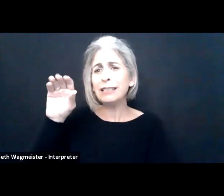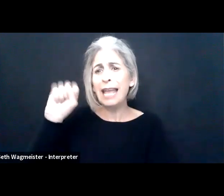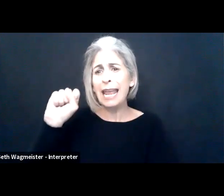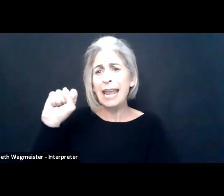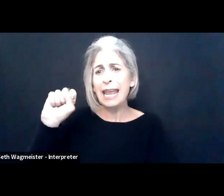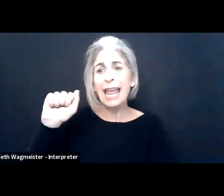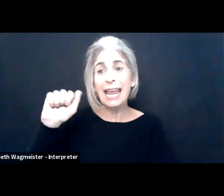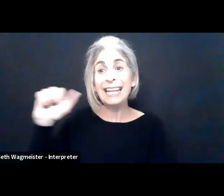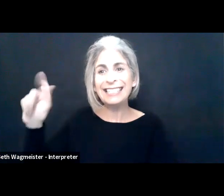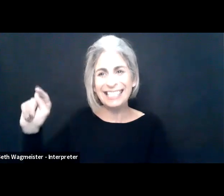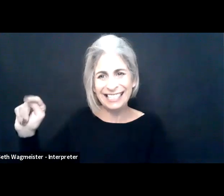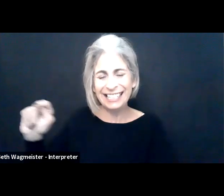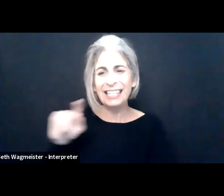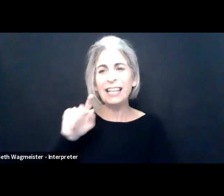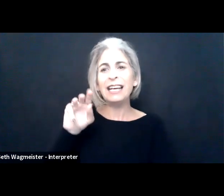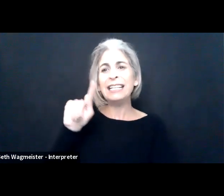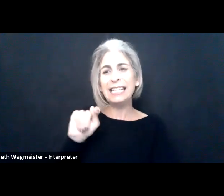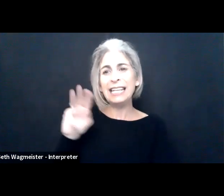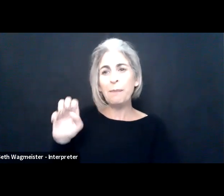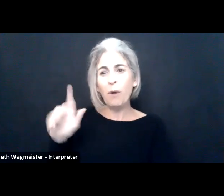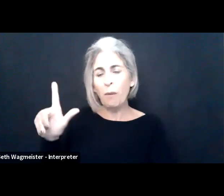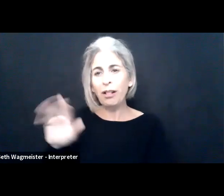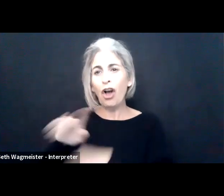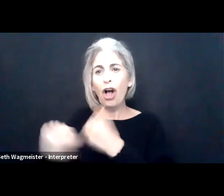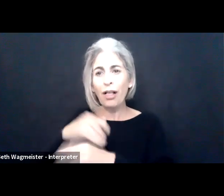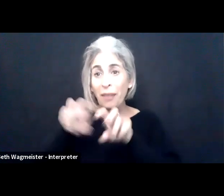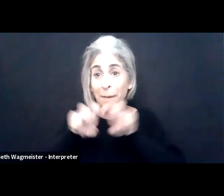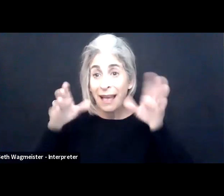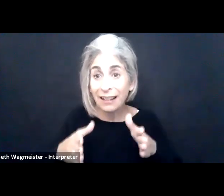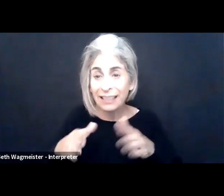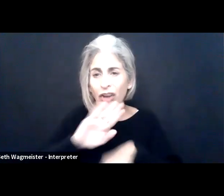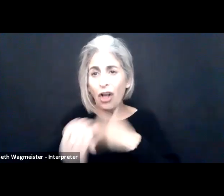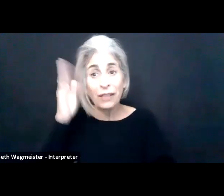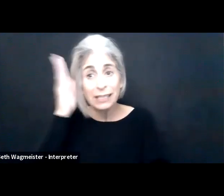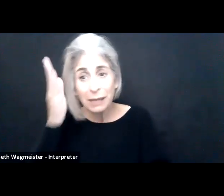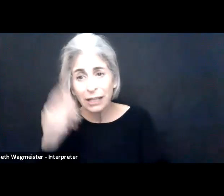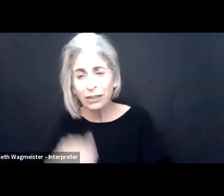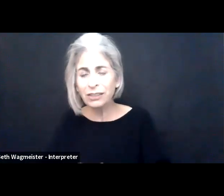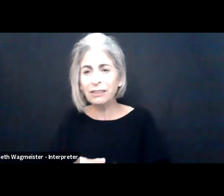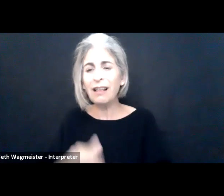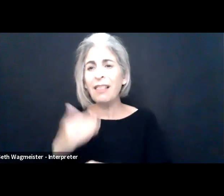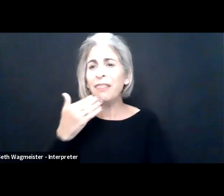Briefing and we want to thank our sponsors, AT&T and T-Mobile. all the speakers. We want to thank all the panelists and